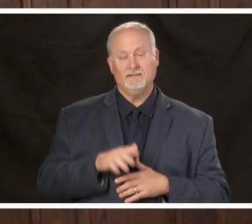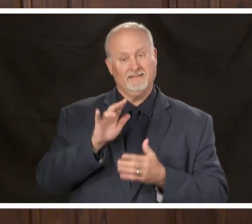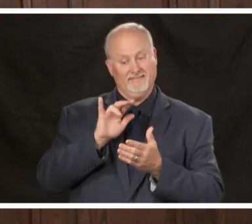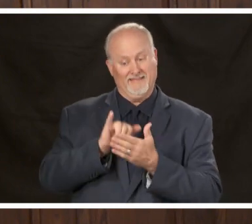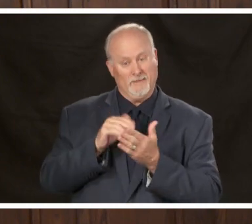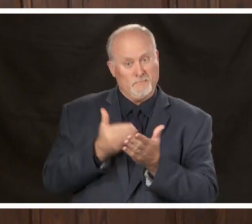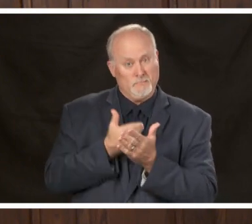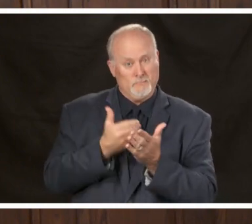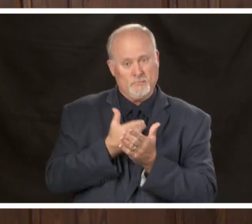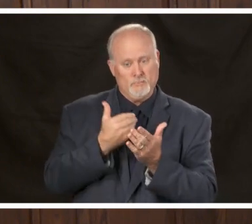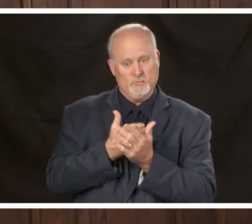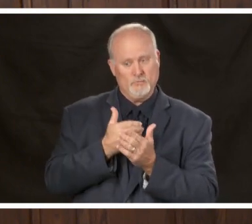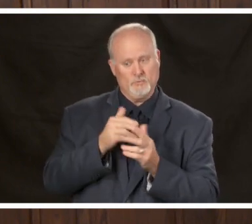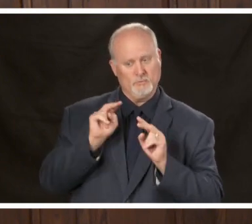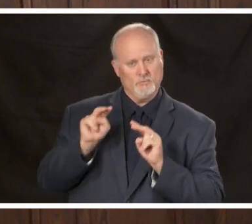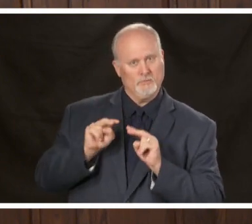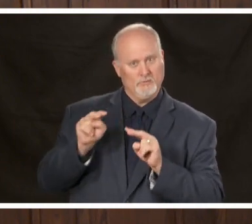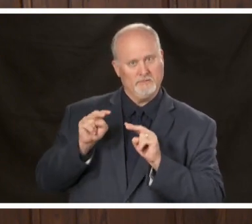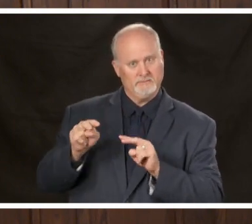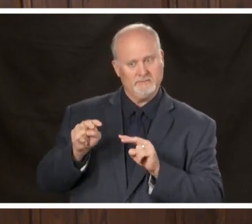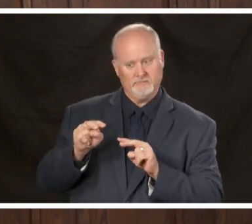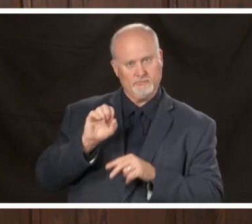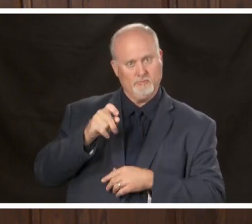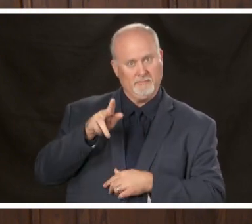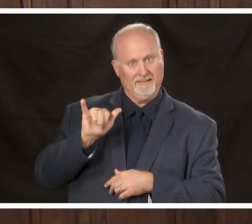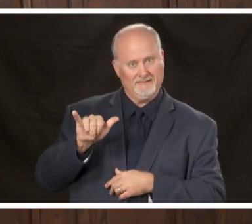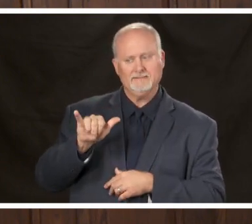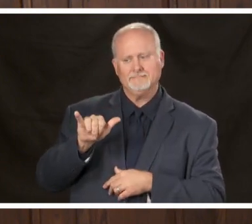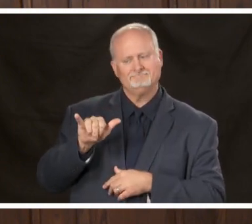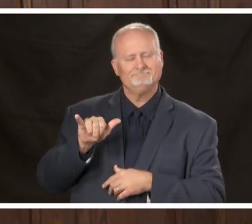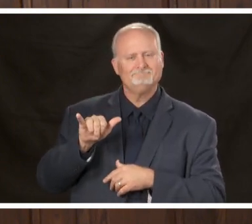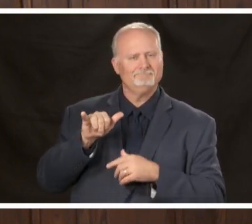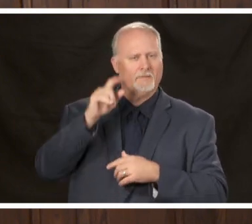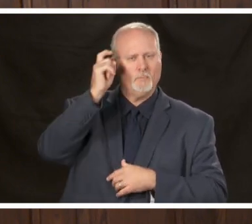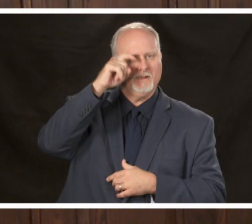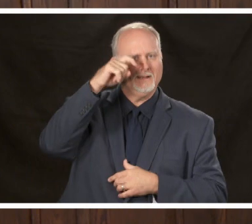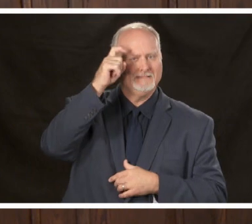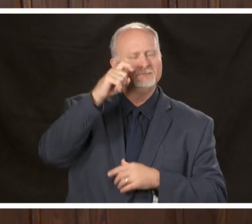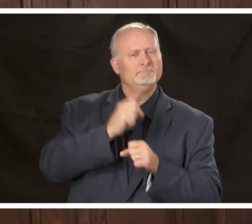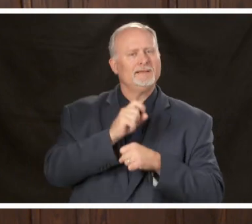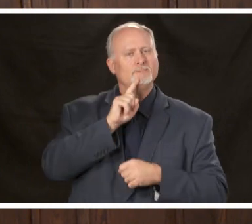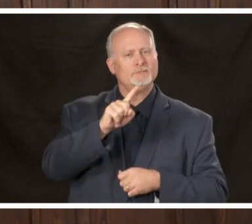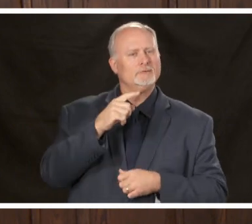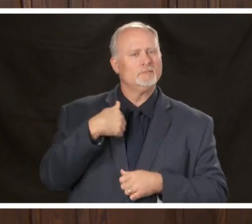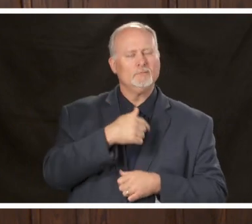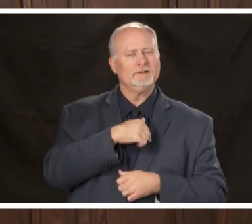until May 15th is wise to make sure we don't see an increase in the rate of